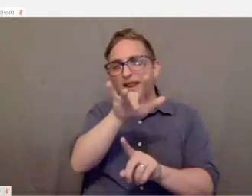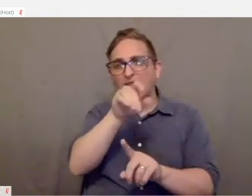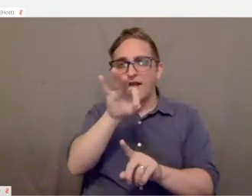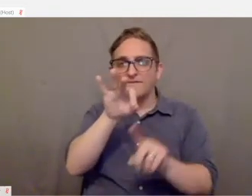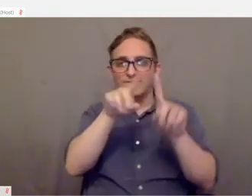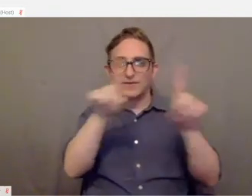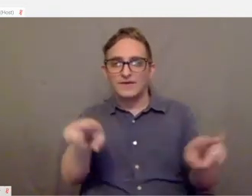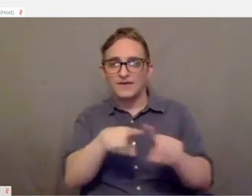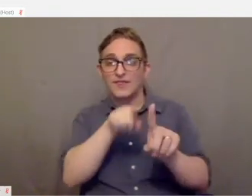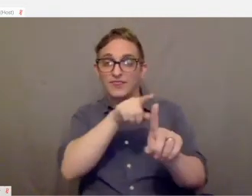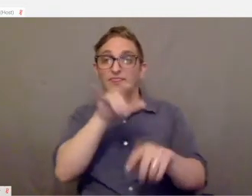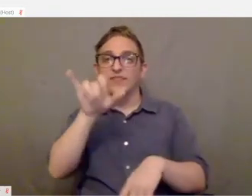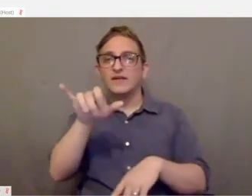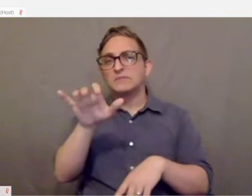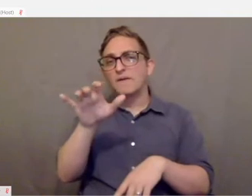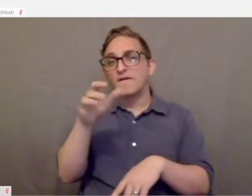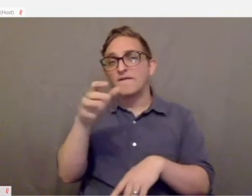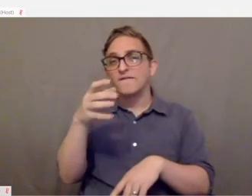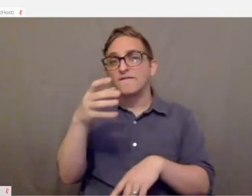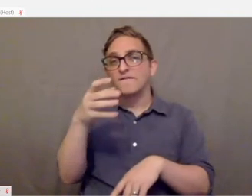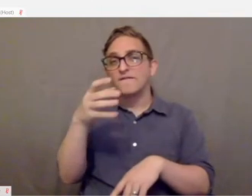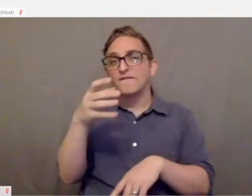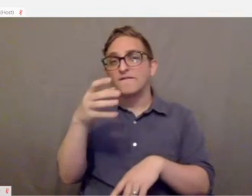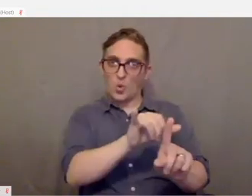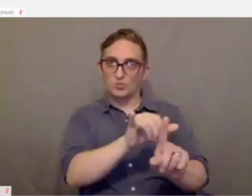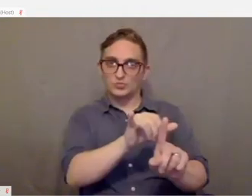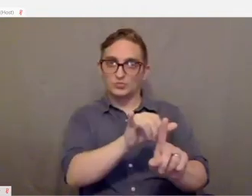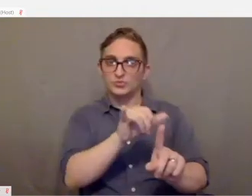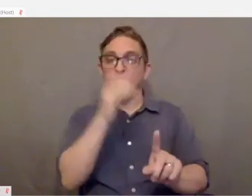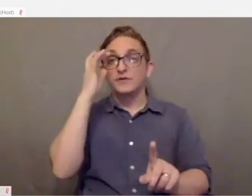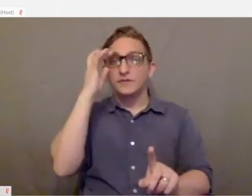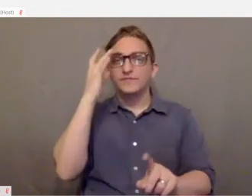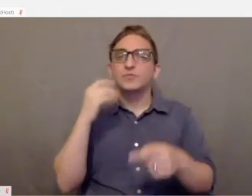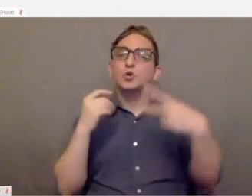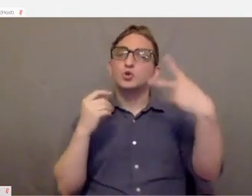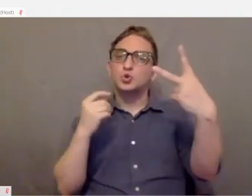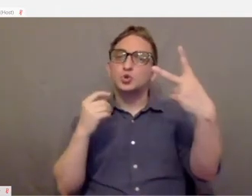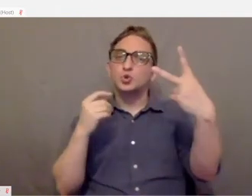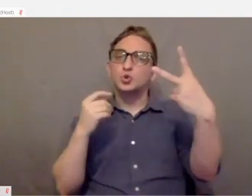here, you get four of those light‑touch buttons in this package, you get two variable triggers.